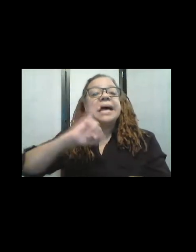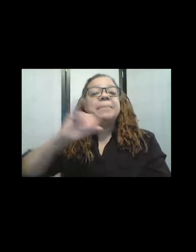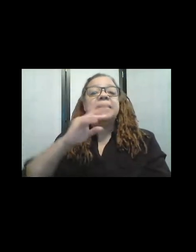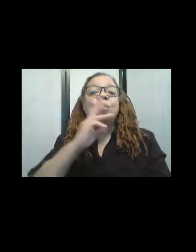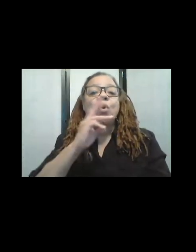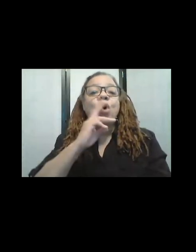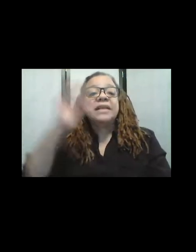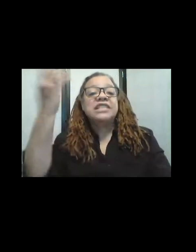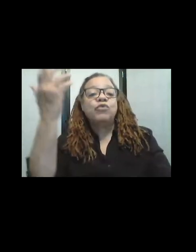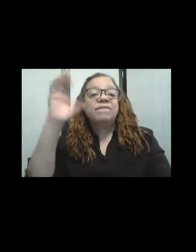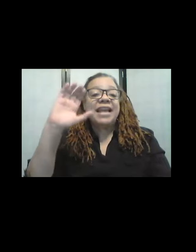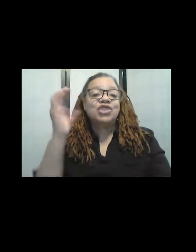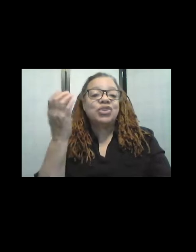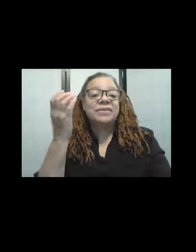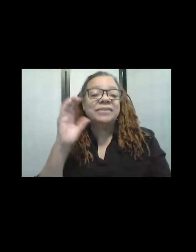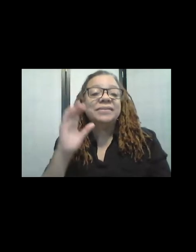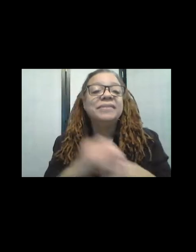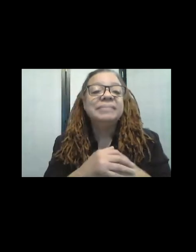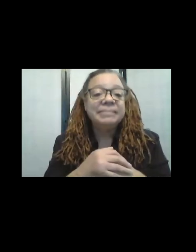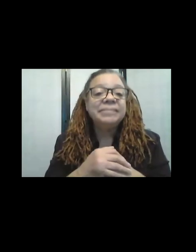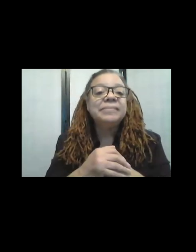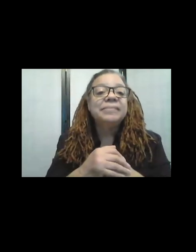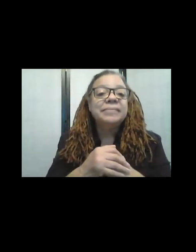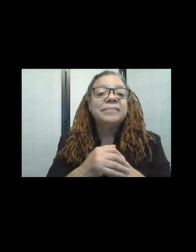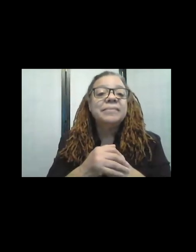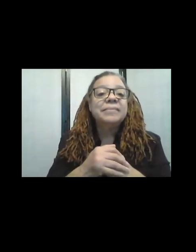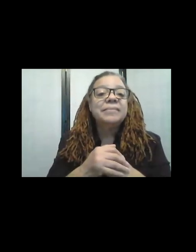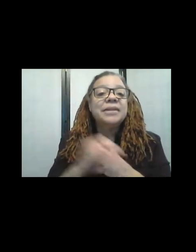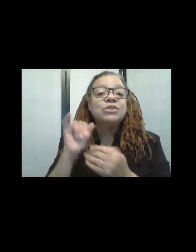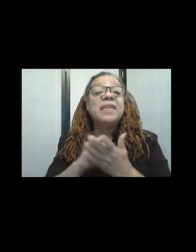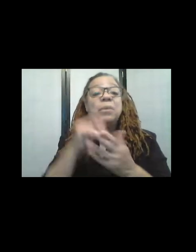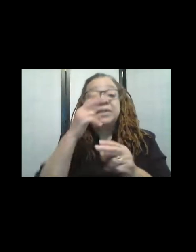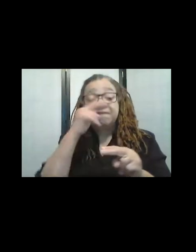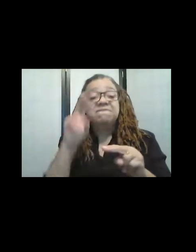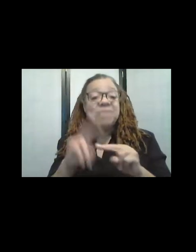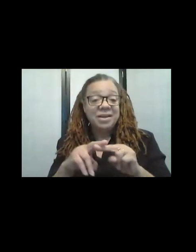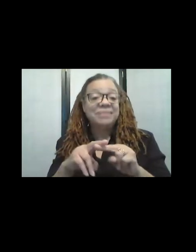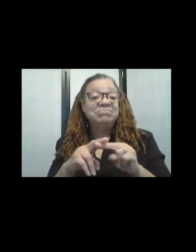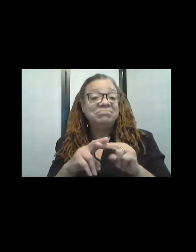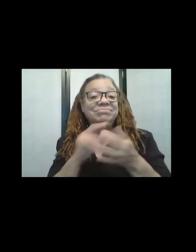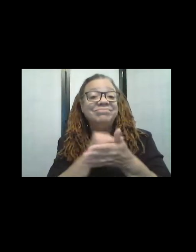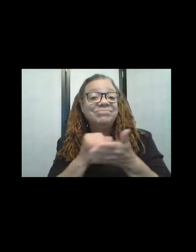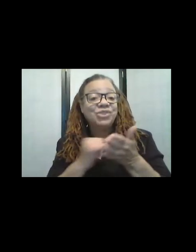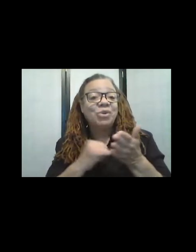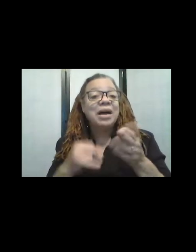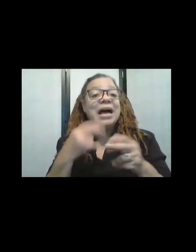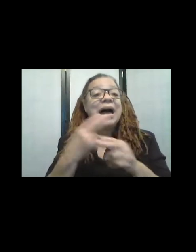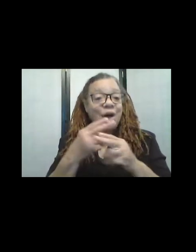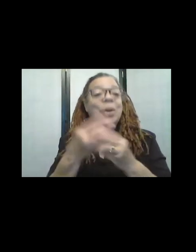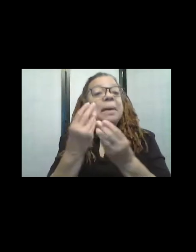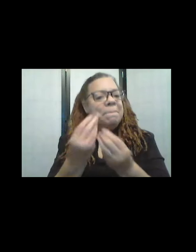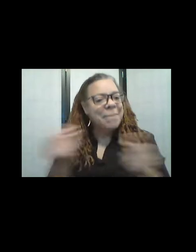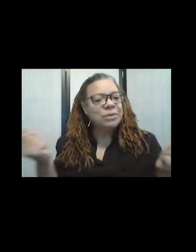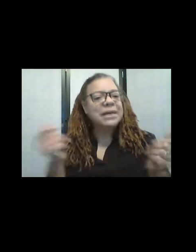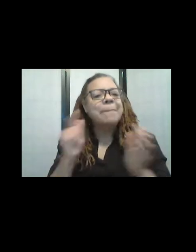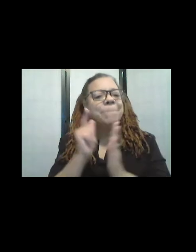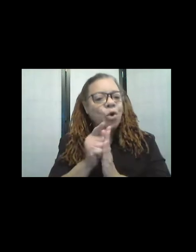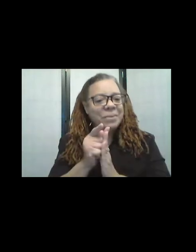Um, so, that was, um, that was a fun piece to do! I called it "Melting Moments." I mean, I could--